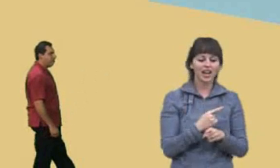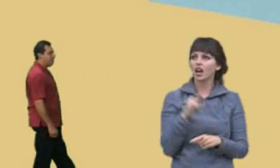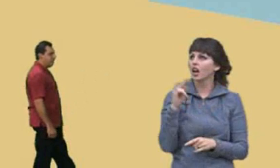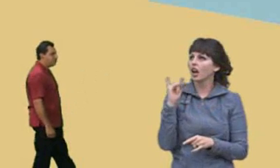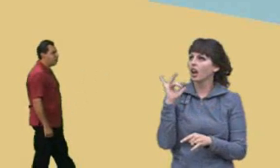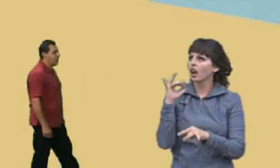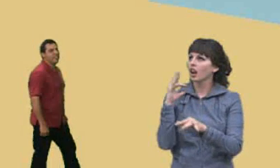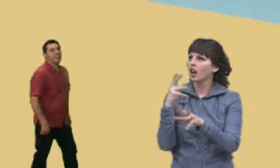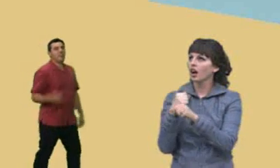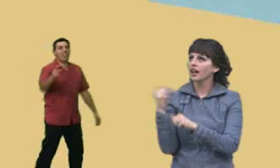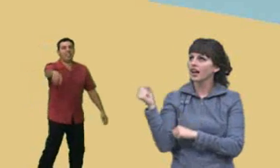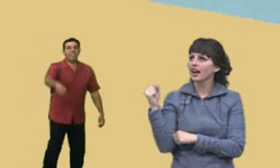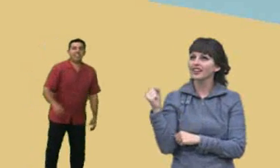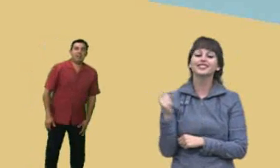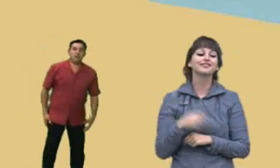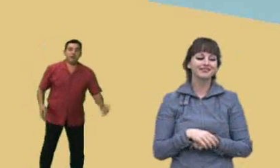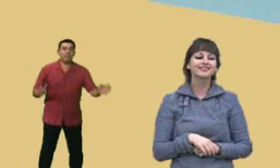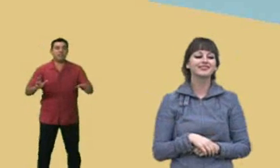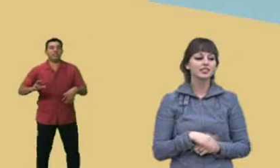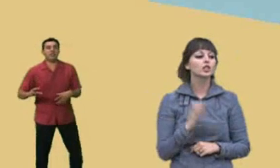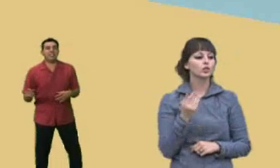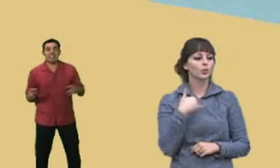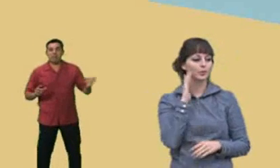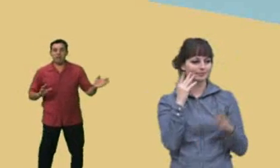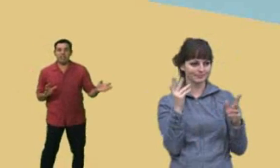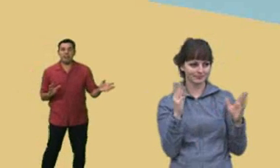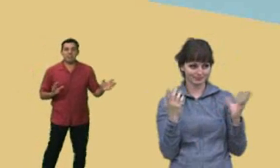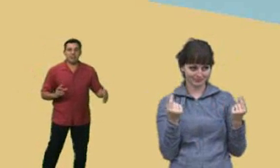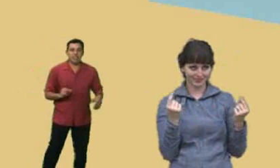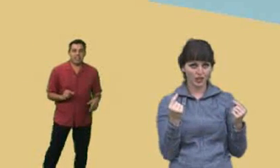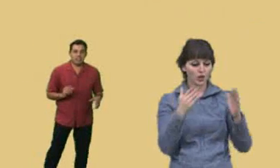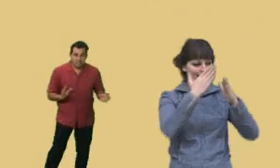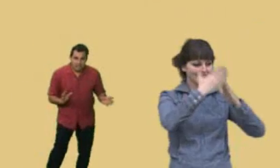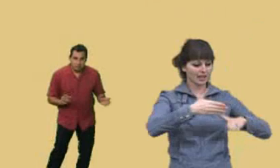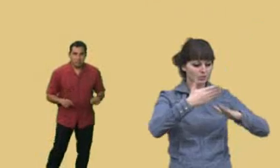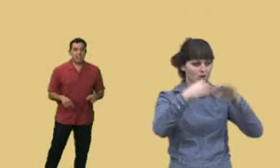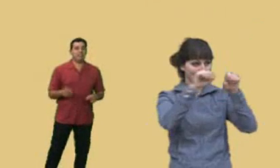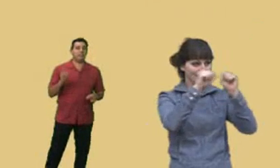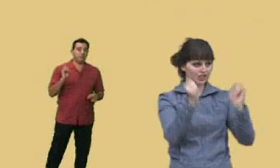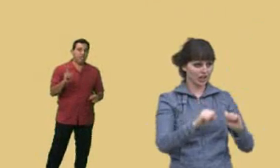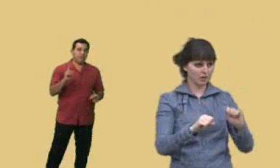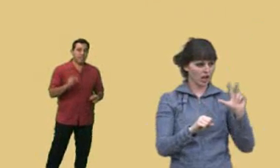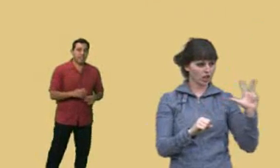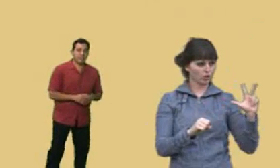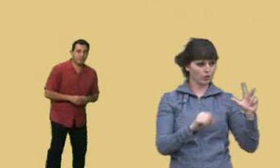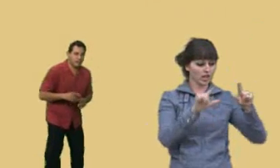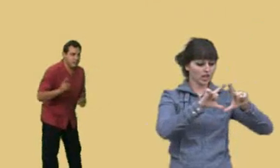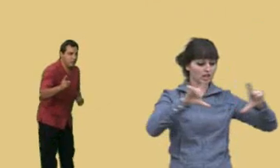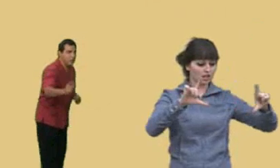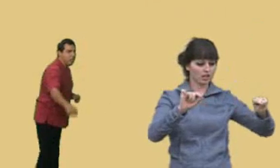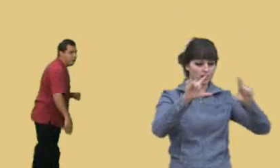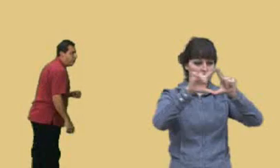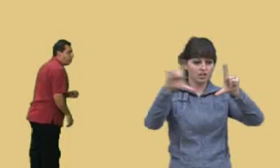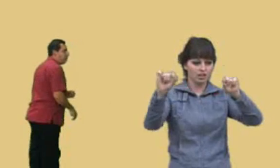That's right! Okay, now, what we're going to do is we're going to separate our staircase shape into three rectangular solids, so, here we go, Charlie.